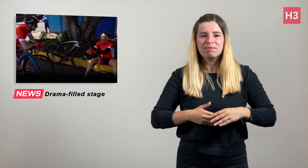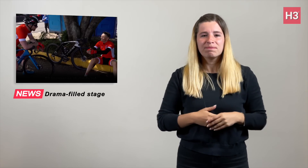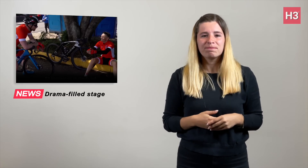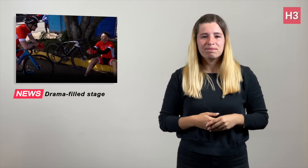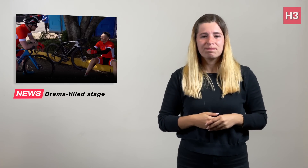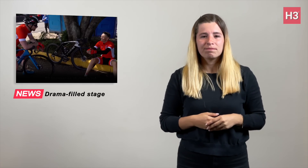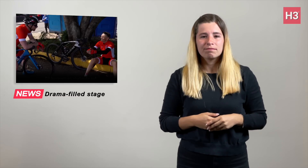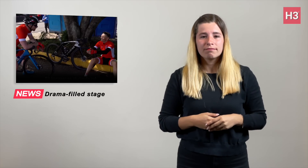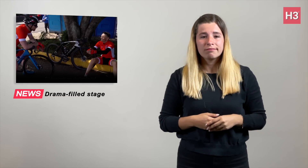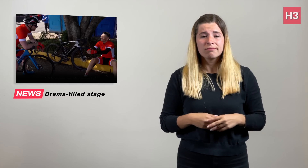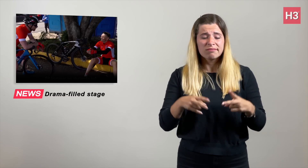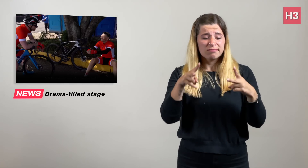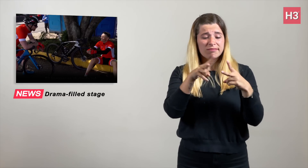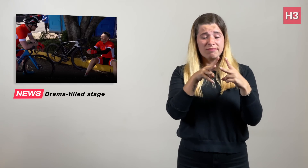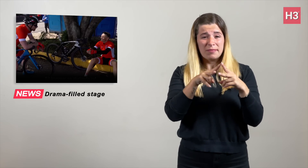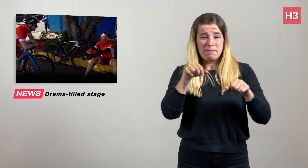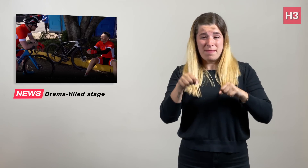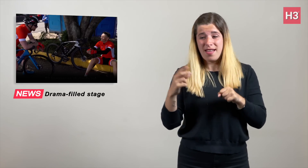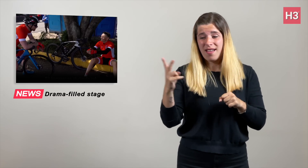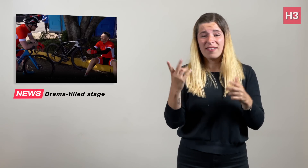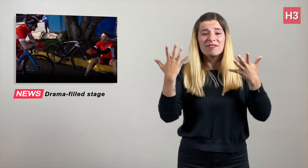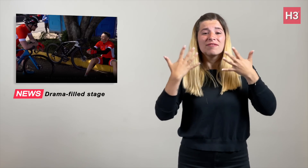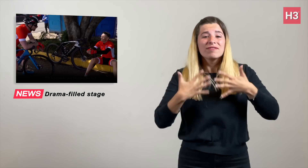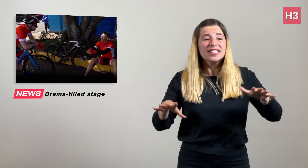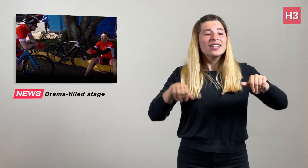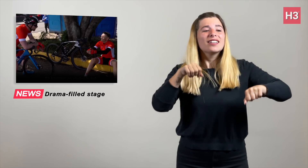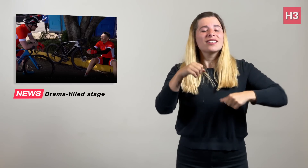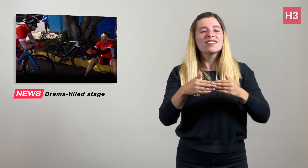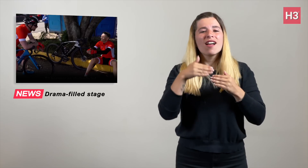The race left both cyclists with